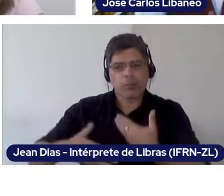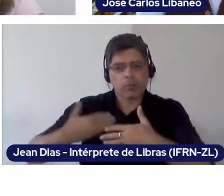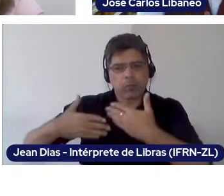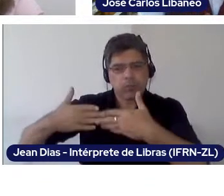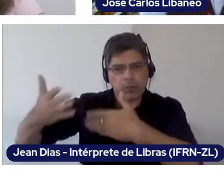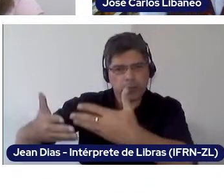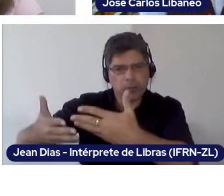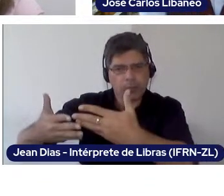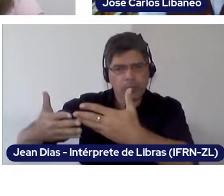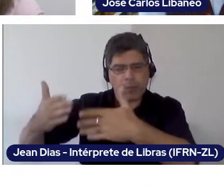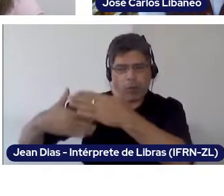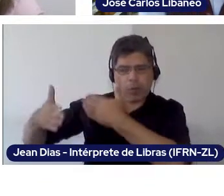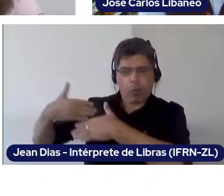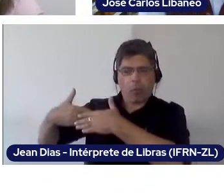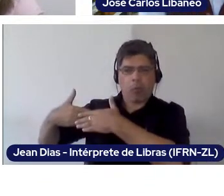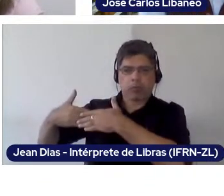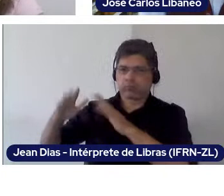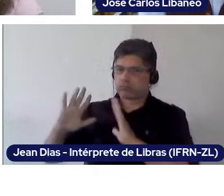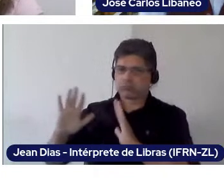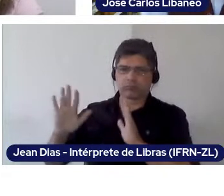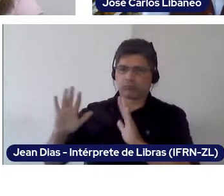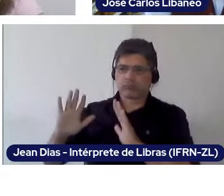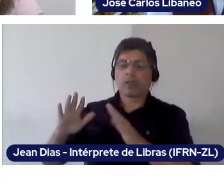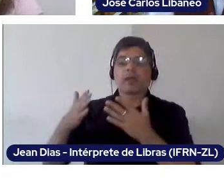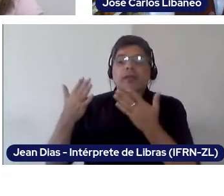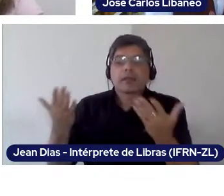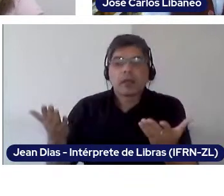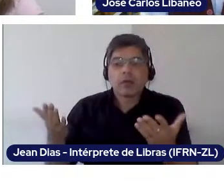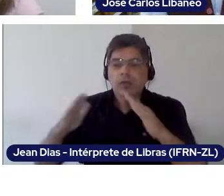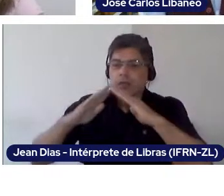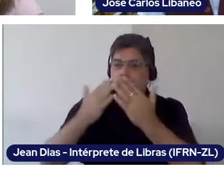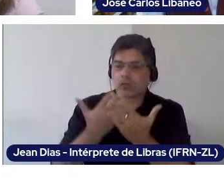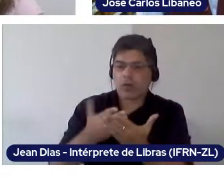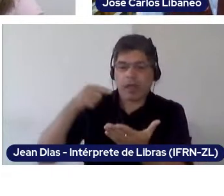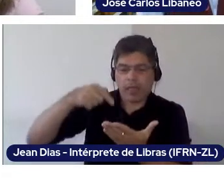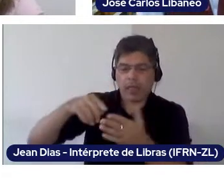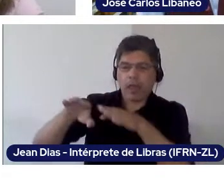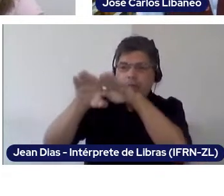So, what is a school that guarantees equal conditions to access and permanence?